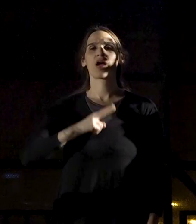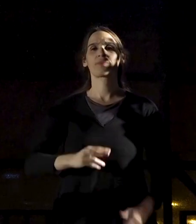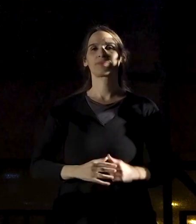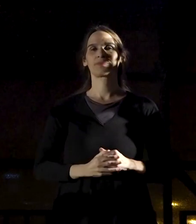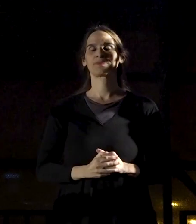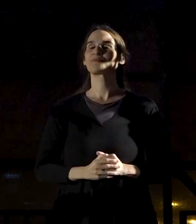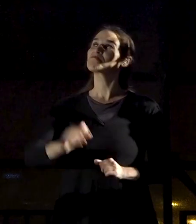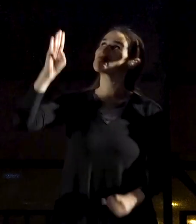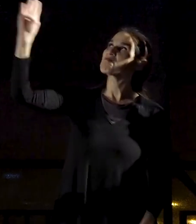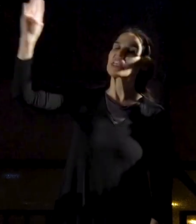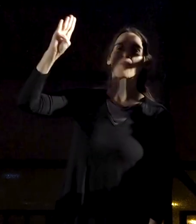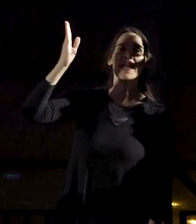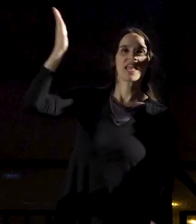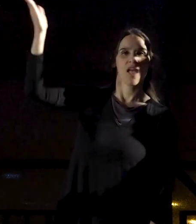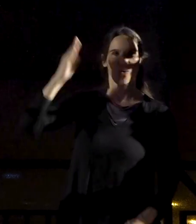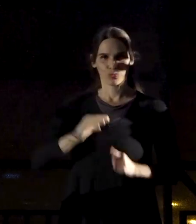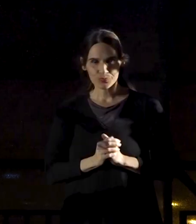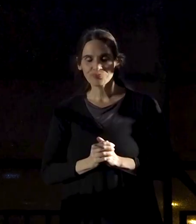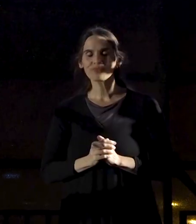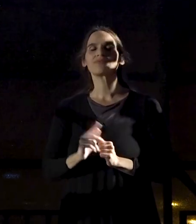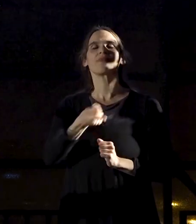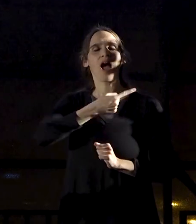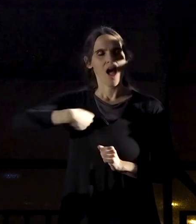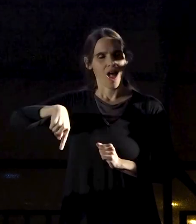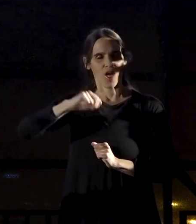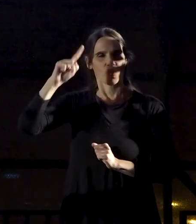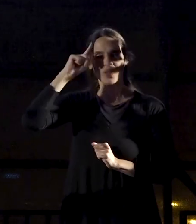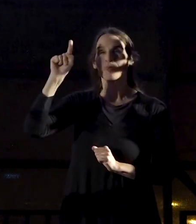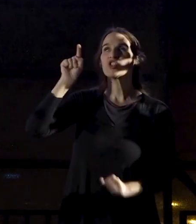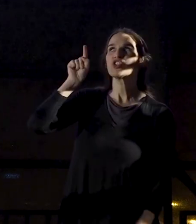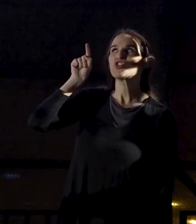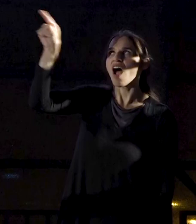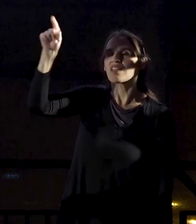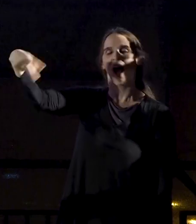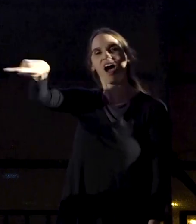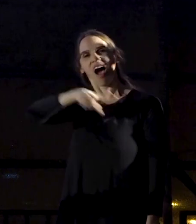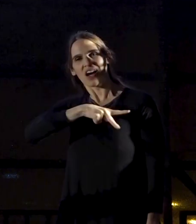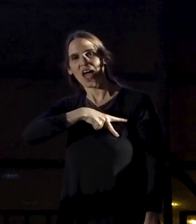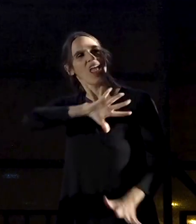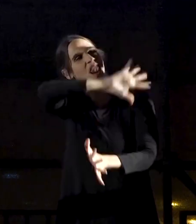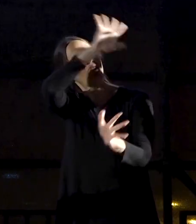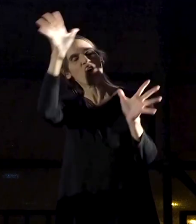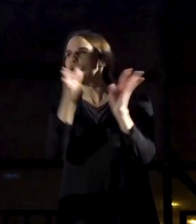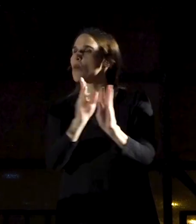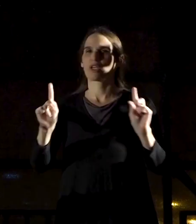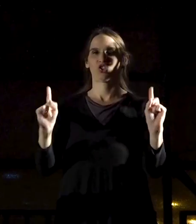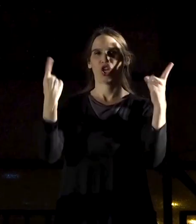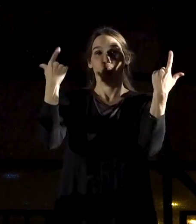Benjamin Netanyahu we know that you’re responsible for everything that’s happening here.